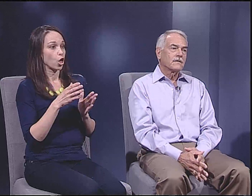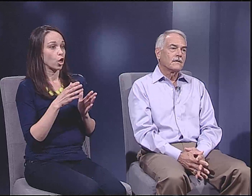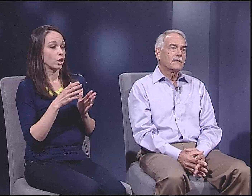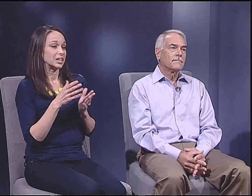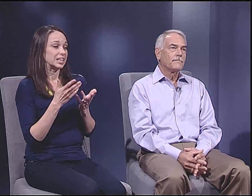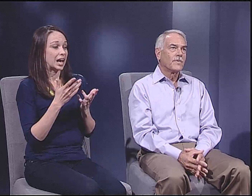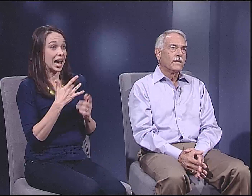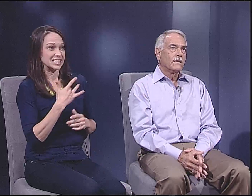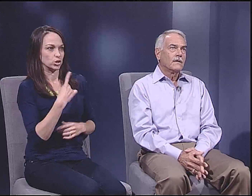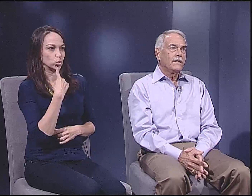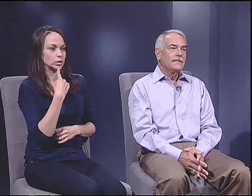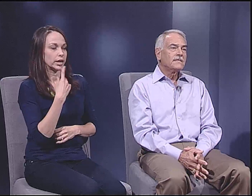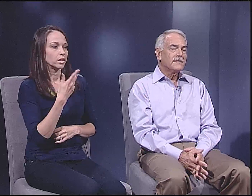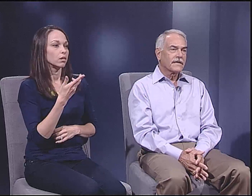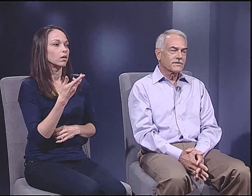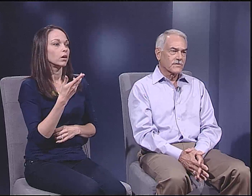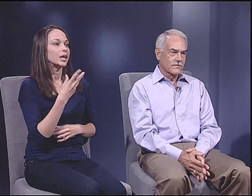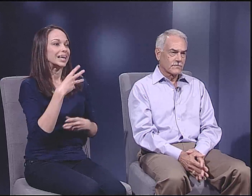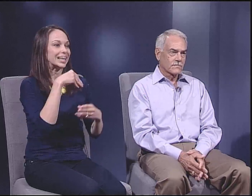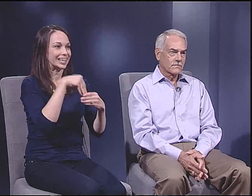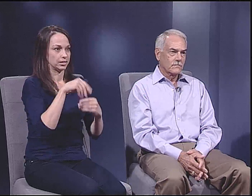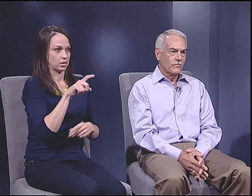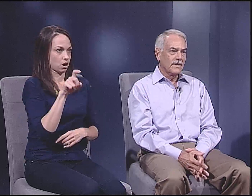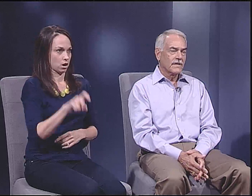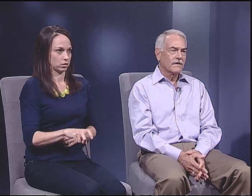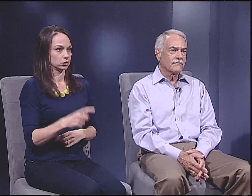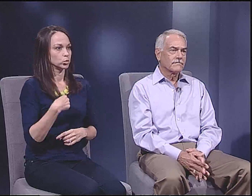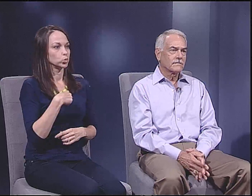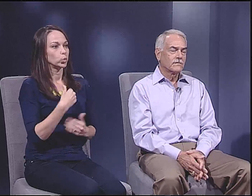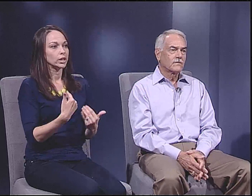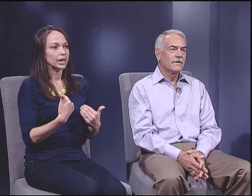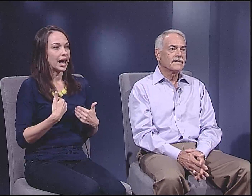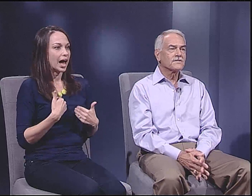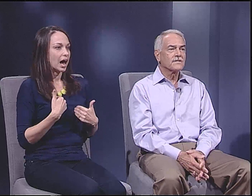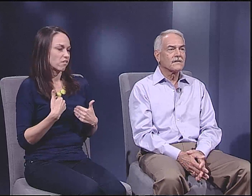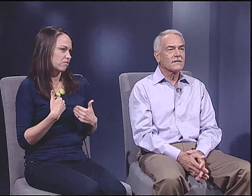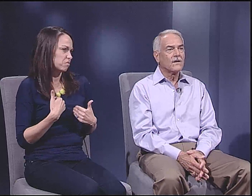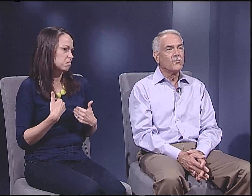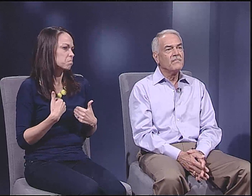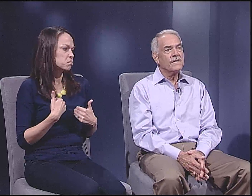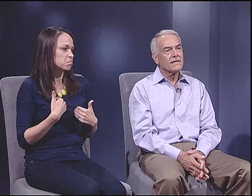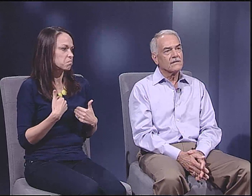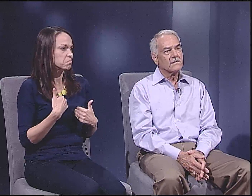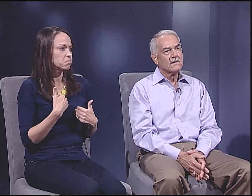I think, the way I always say it is that, in Texas, we have,